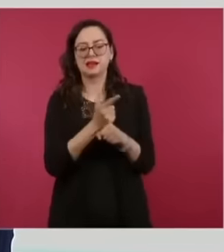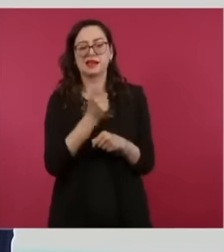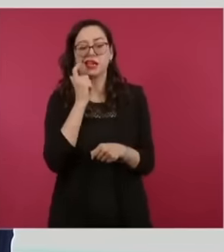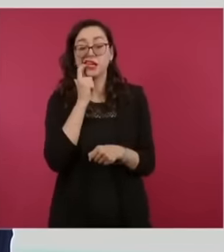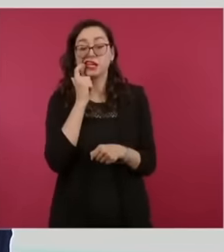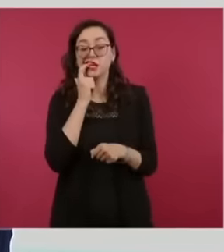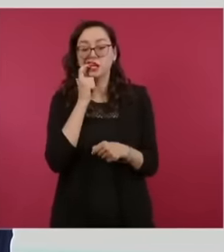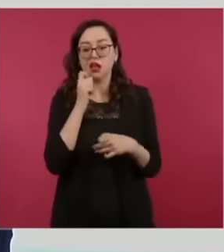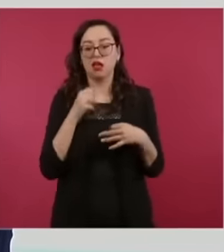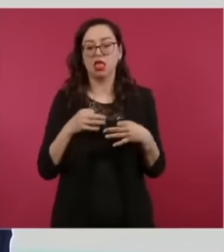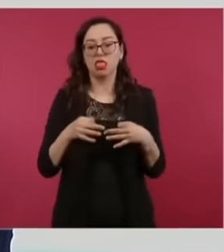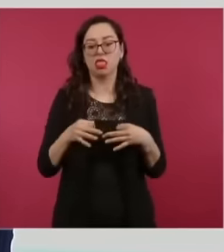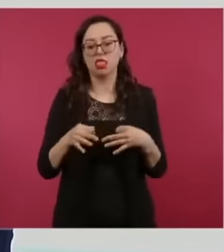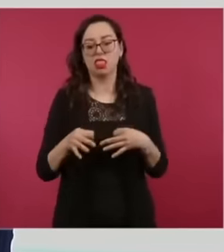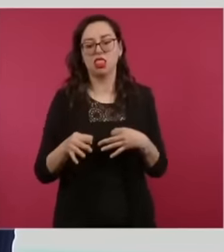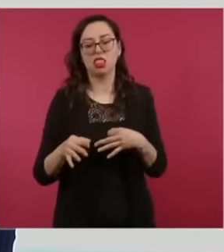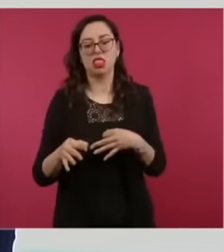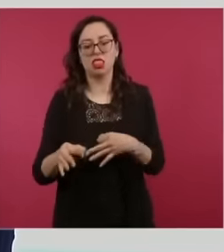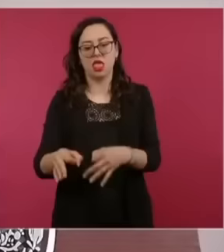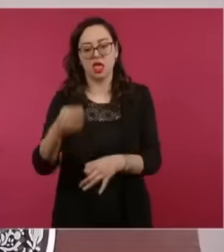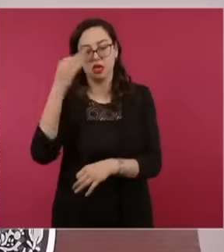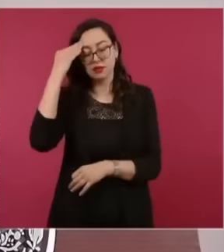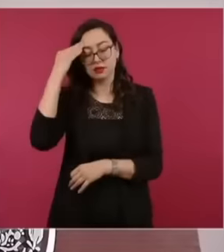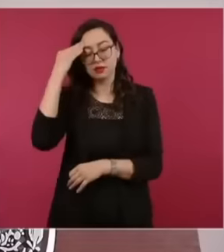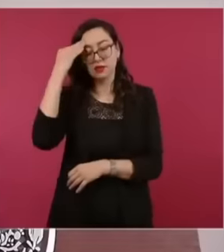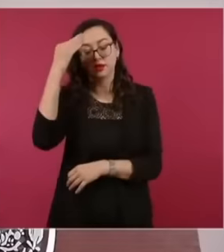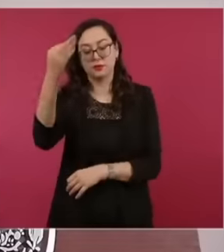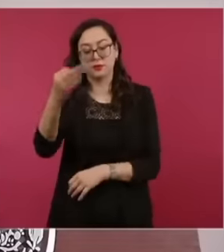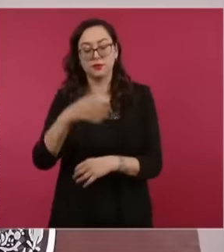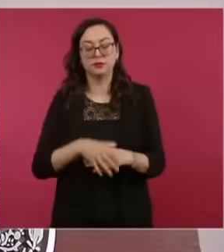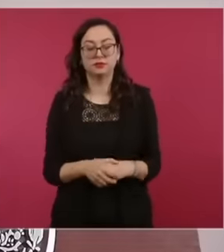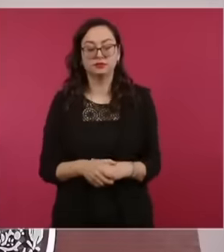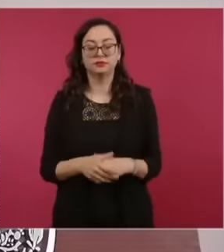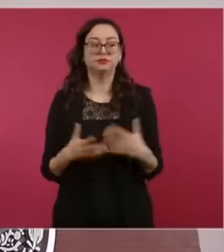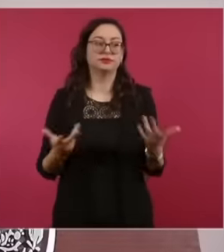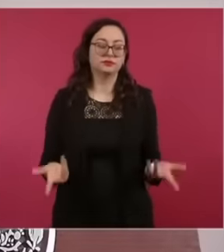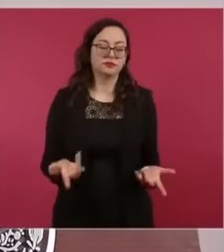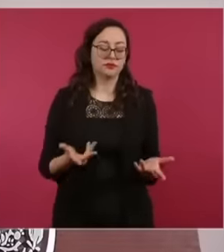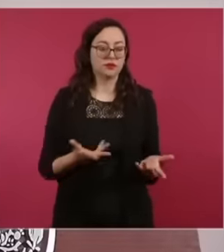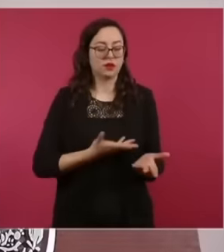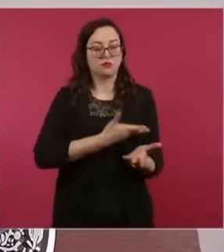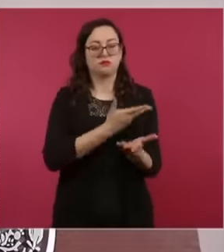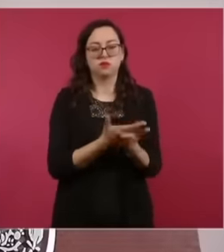gone to all judicial instances to answer each of the questions. demands and each of